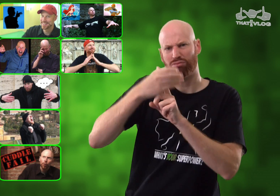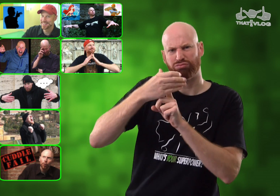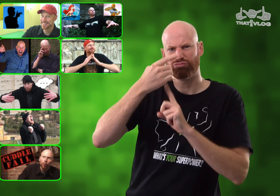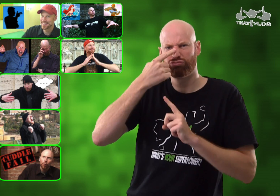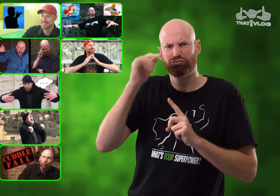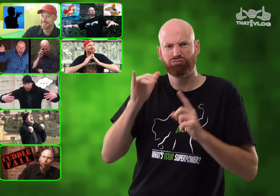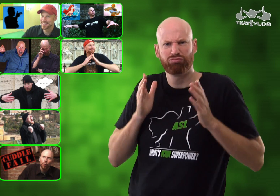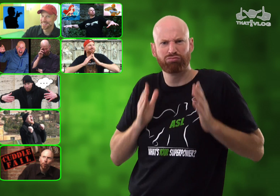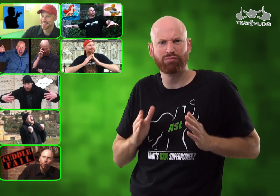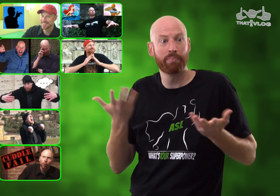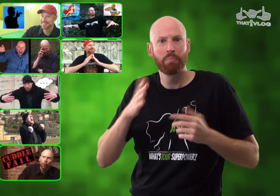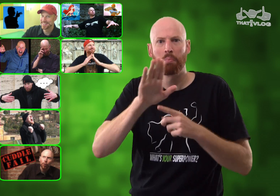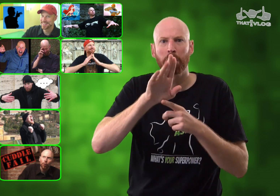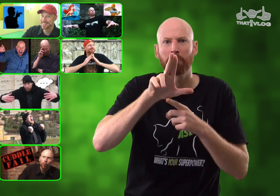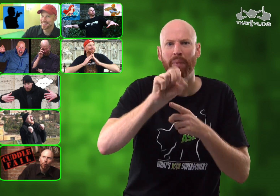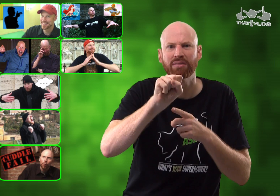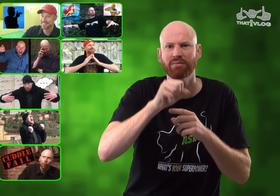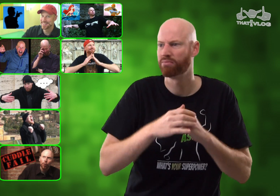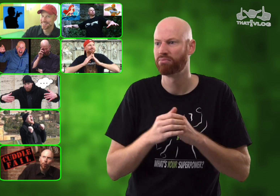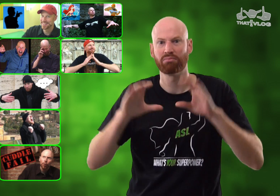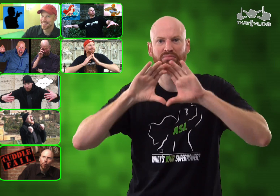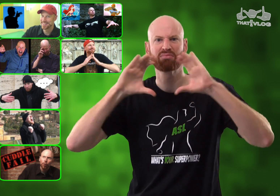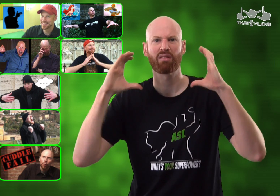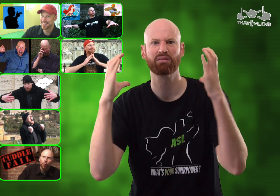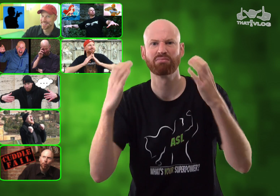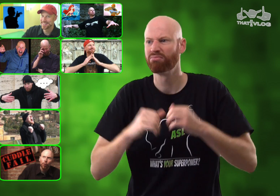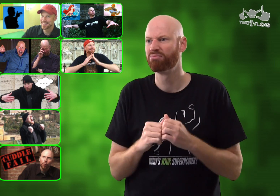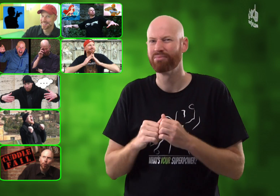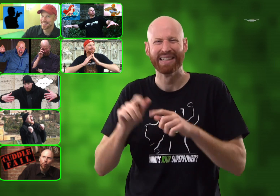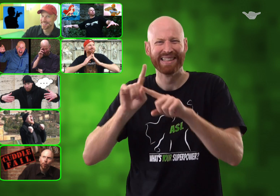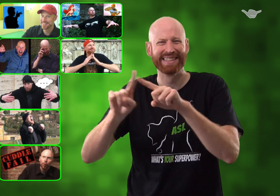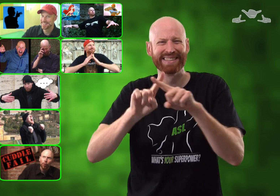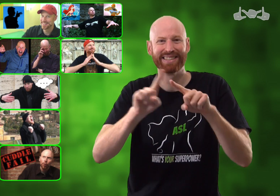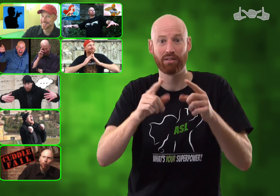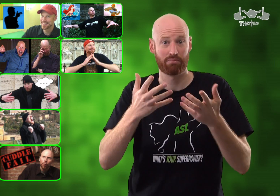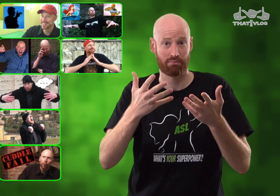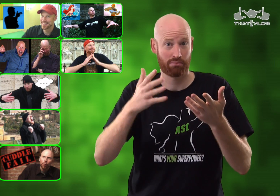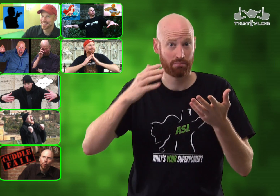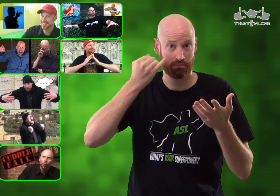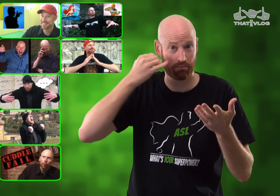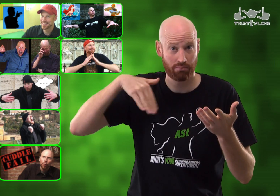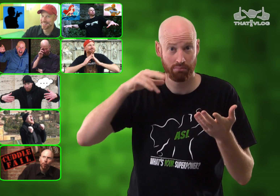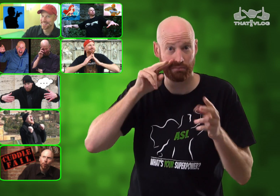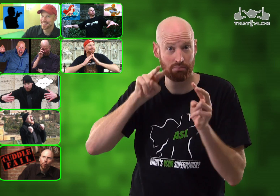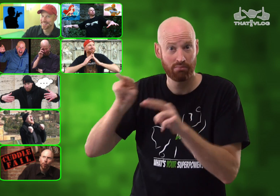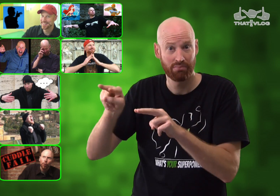that I've done of personification. Including 'Bus' 'The Colosseum' and a few others. If you haven't